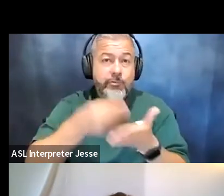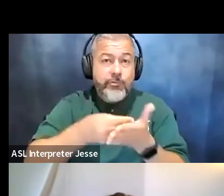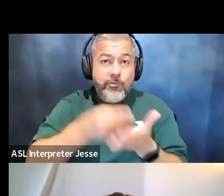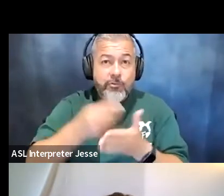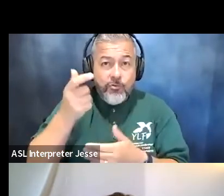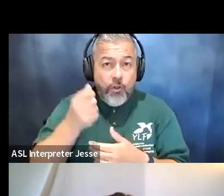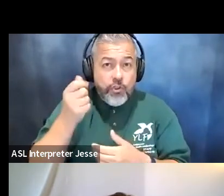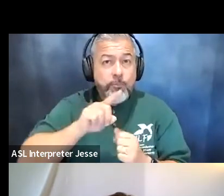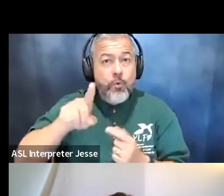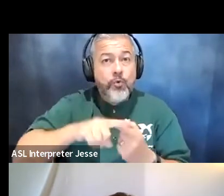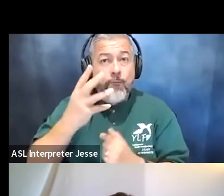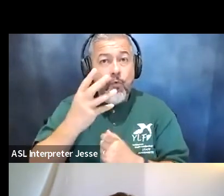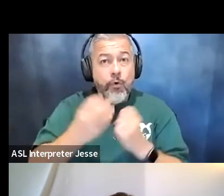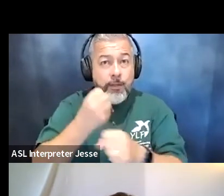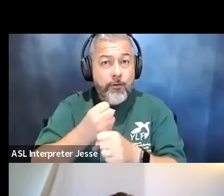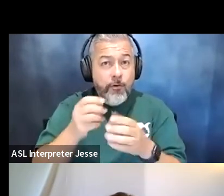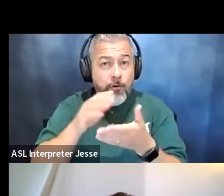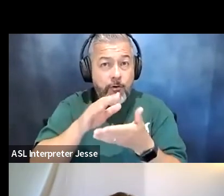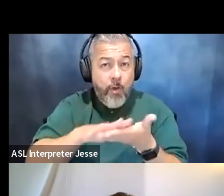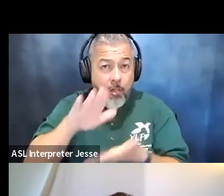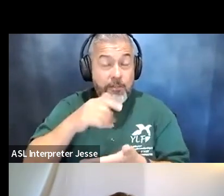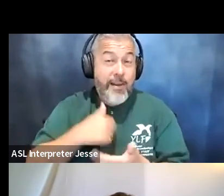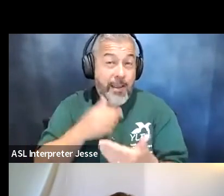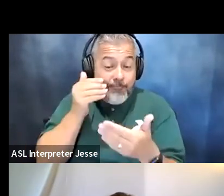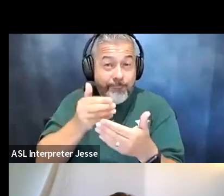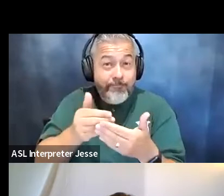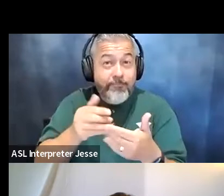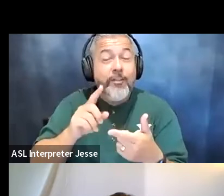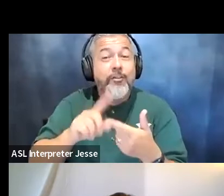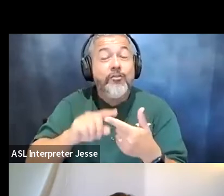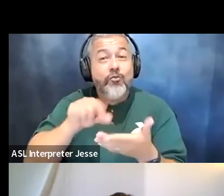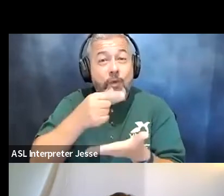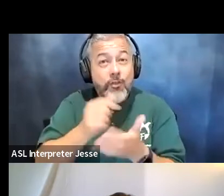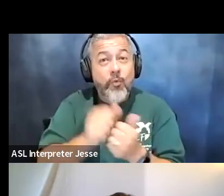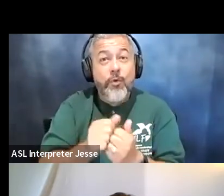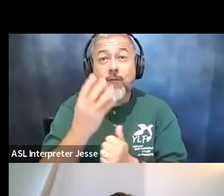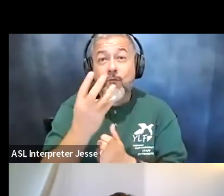i am very close from grad to graduating with a four-year degree and that is something that i will